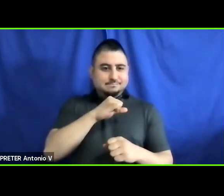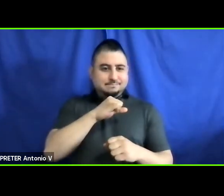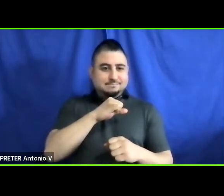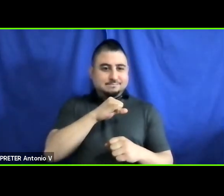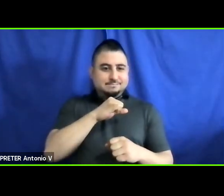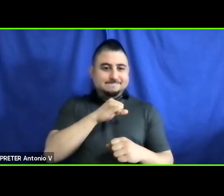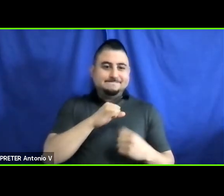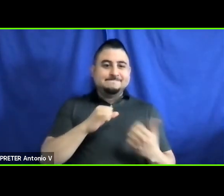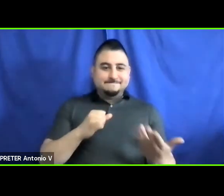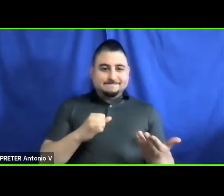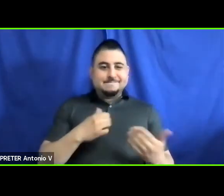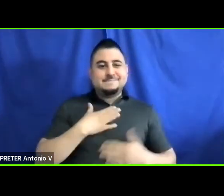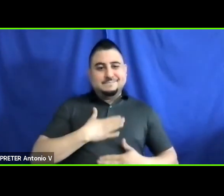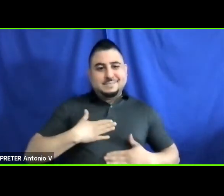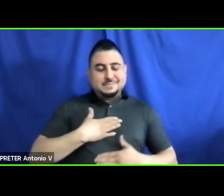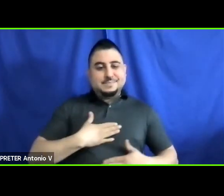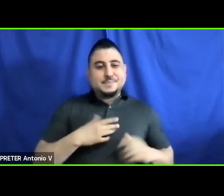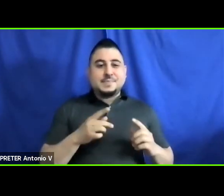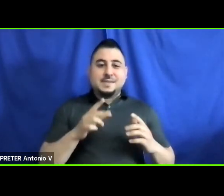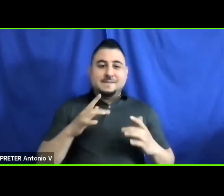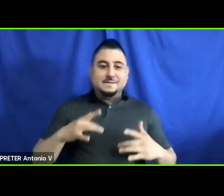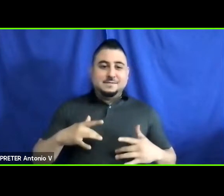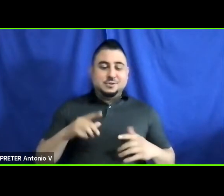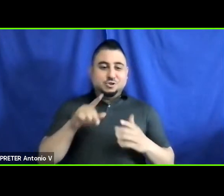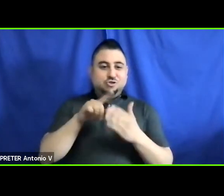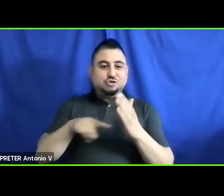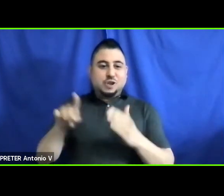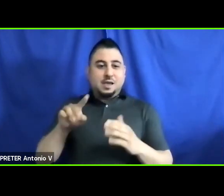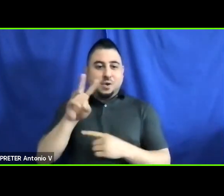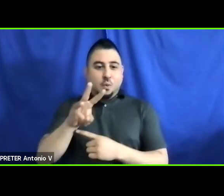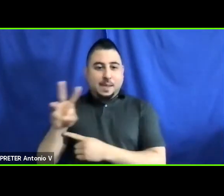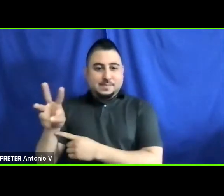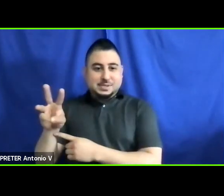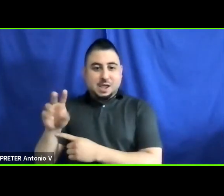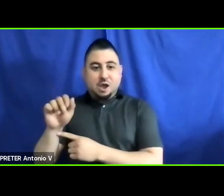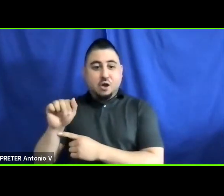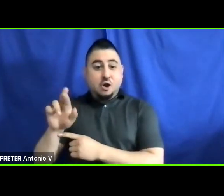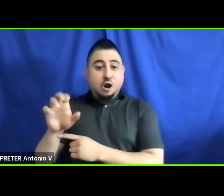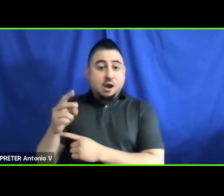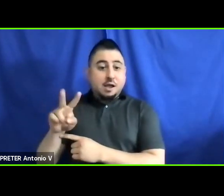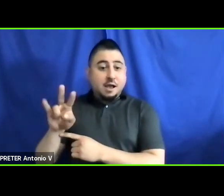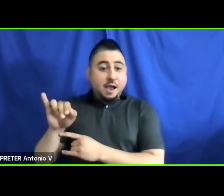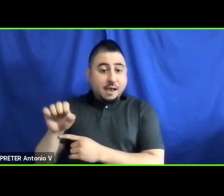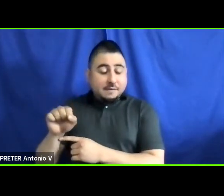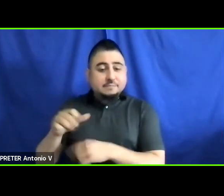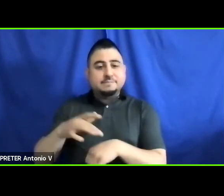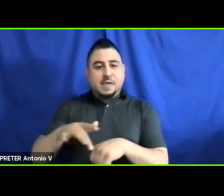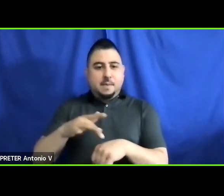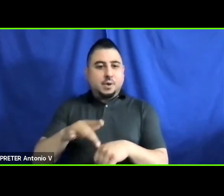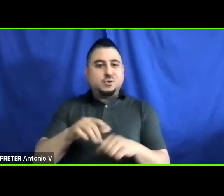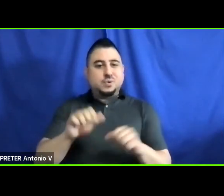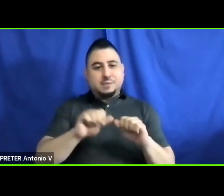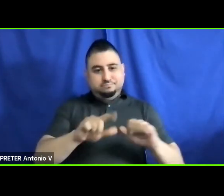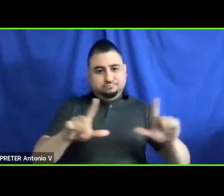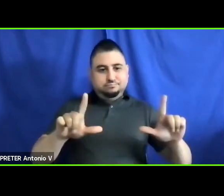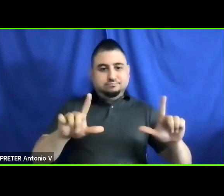session, please do go to our website and the archives, available, and also, the -- the